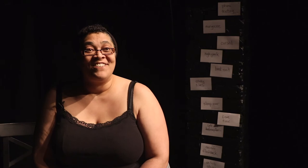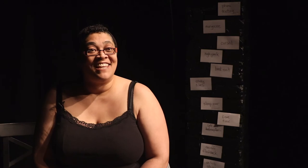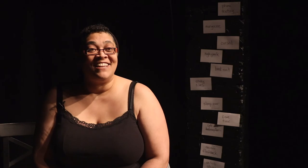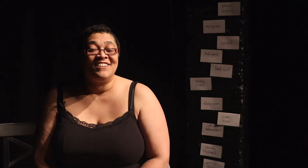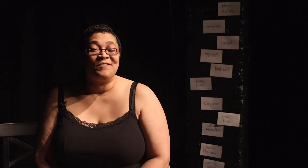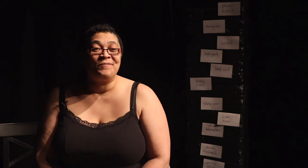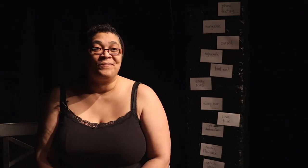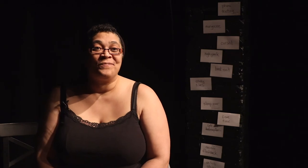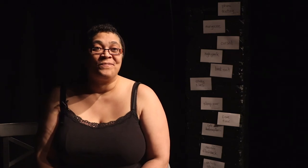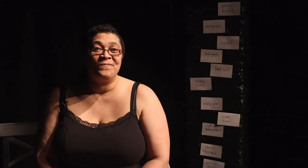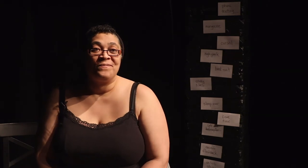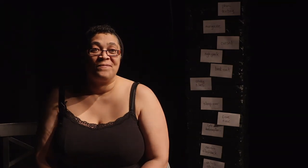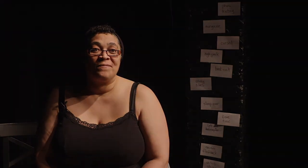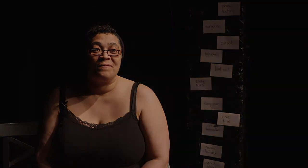We're getting there.